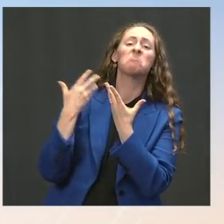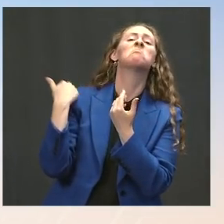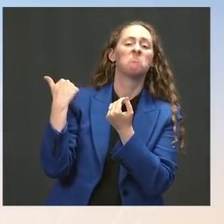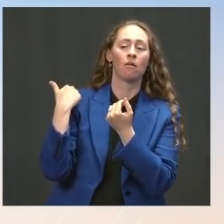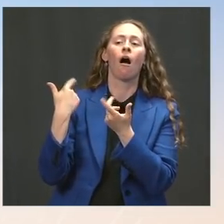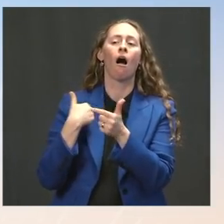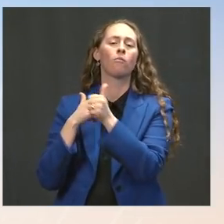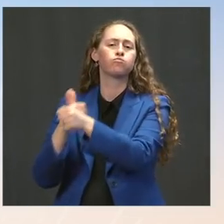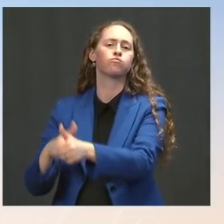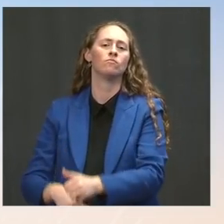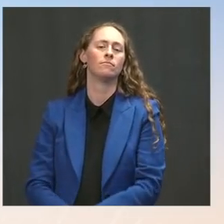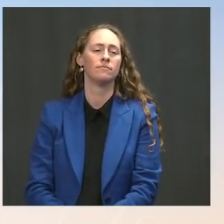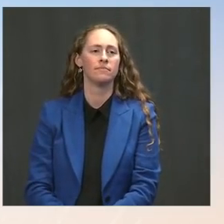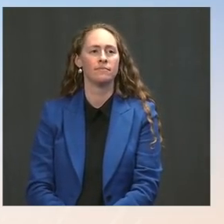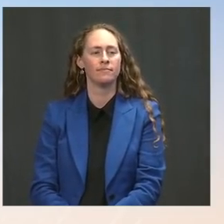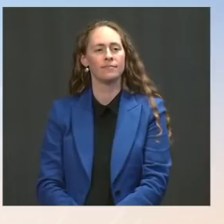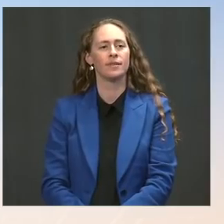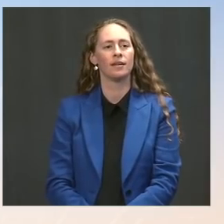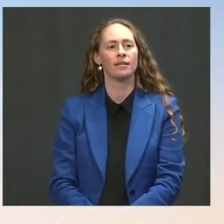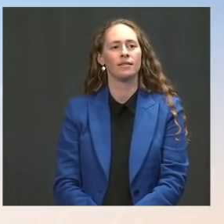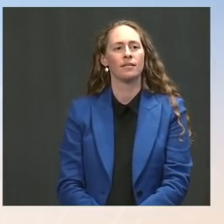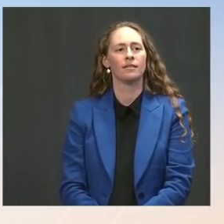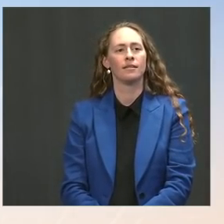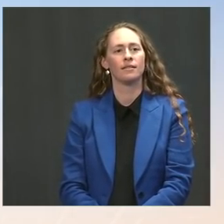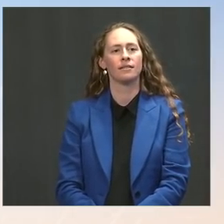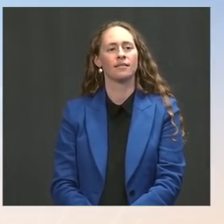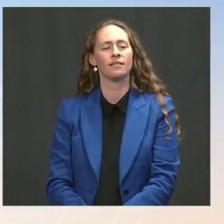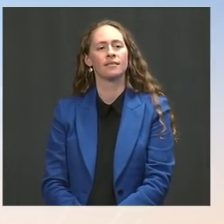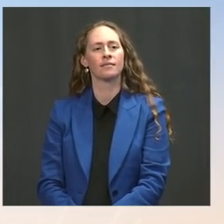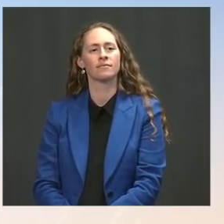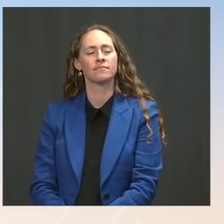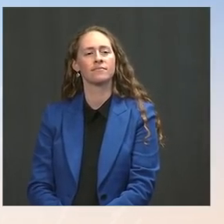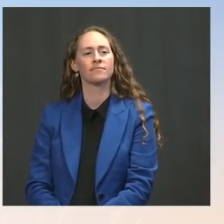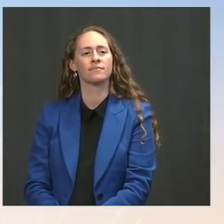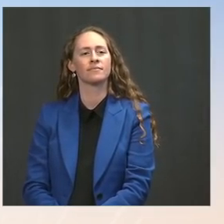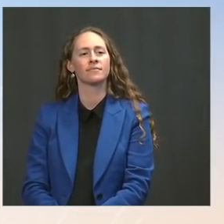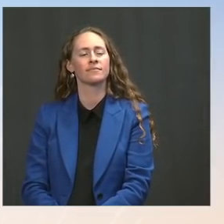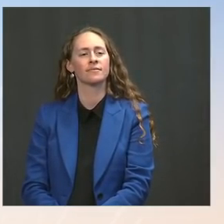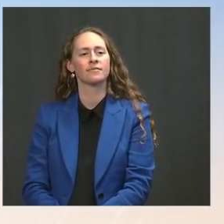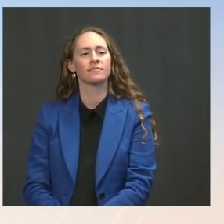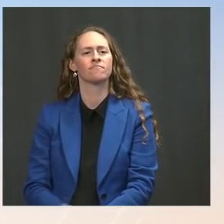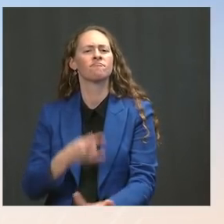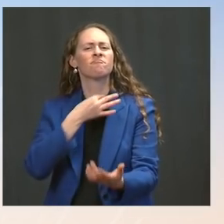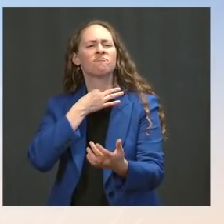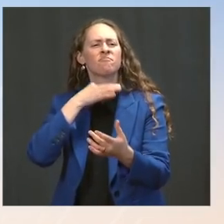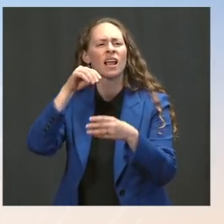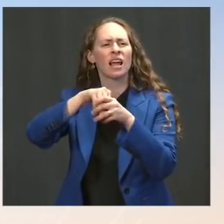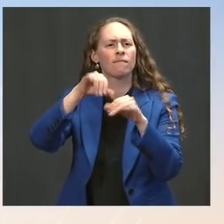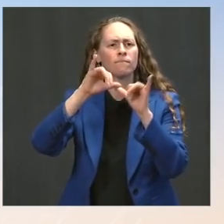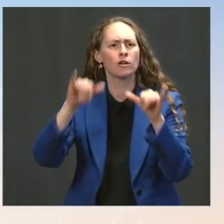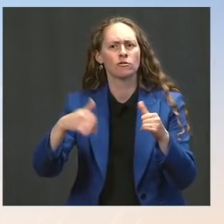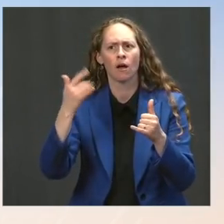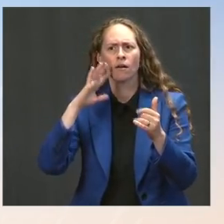On infrastructure, there's a pretty robust blame game already going on this morning over the -- Ms. Psaki: Tis the season. The Press: -- over the negotiations going awry.